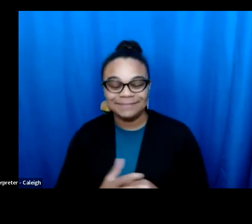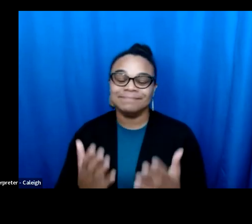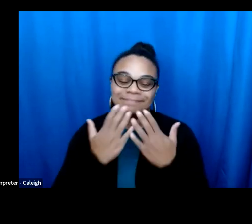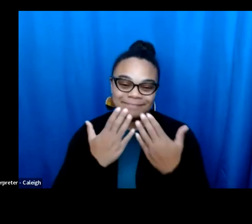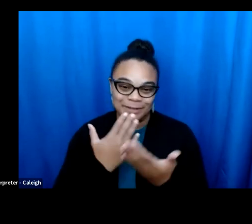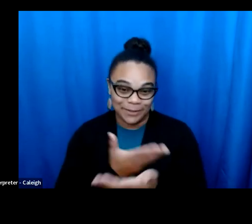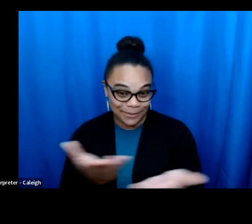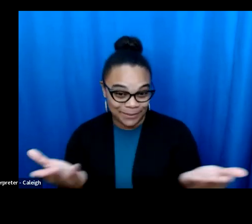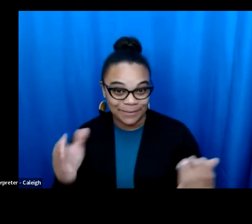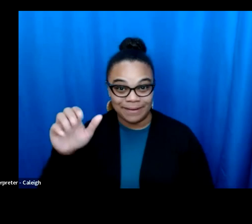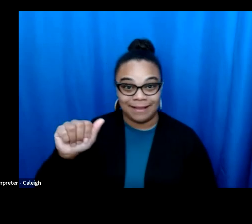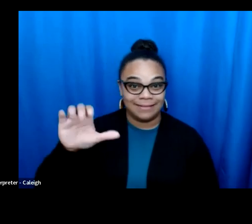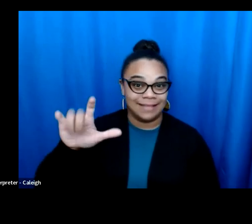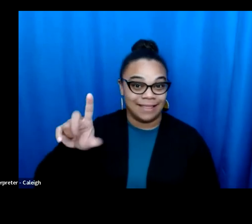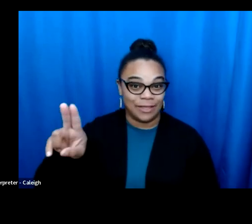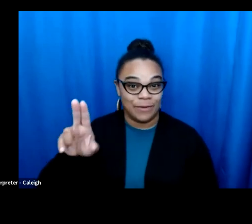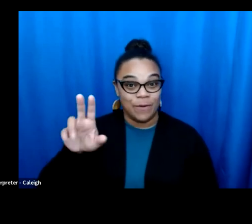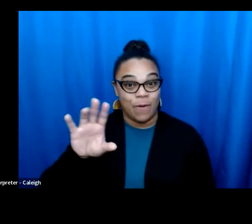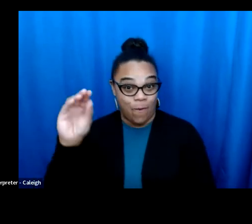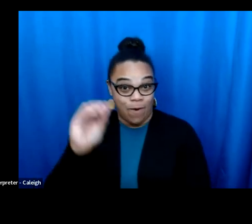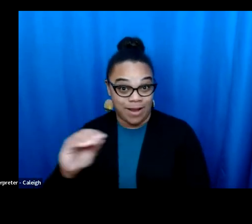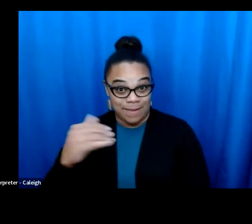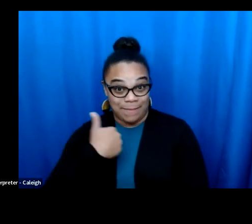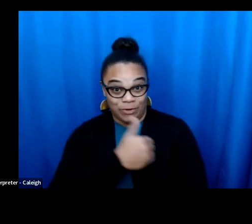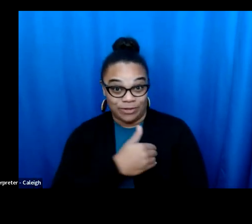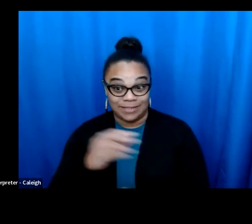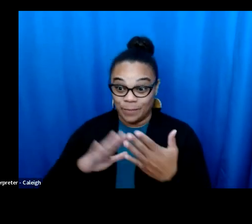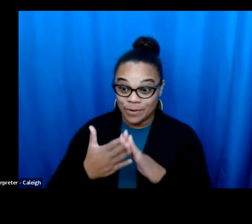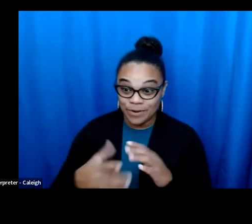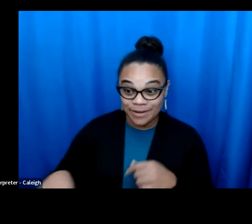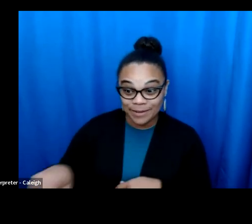Awesome. Thank you to our captioner, Jamie Pellegrino from Lns Captioning, and our Aslan interpreters, Kelly Collins and Carrie Moore, and finally, but not least I think how about you our aclu of Oregon members and community for joining us